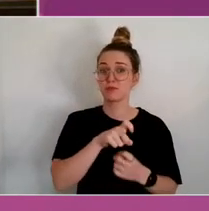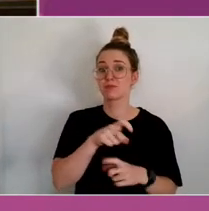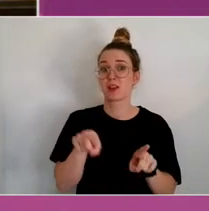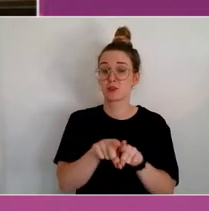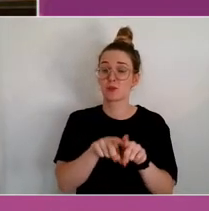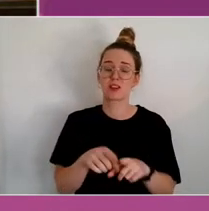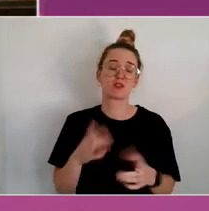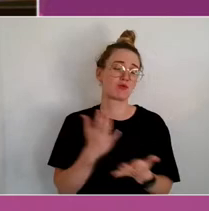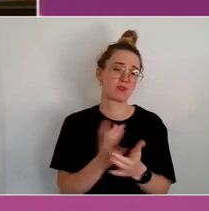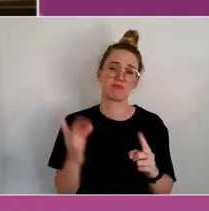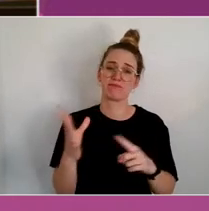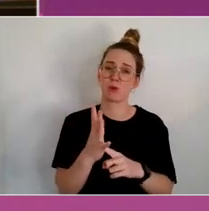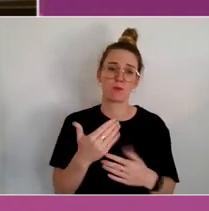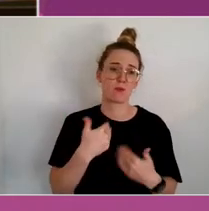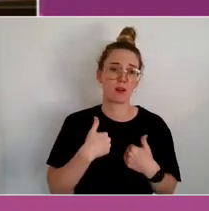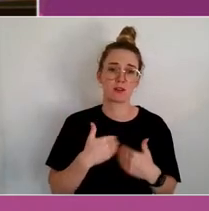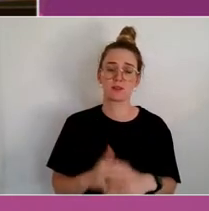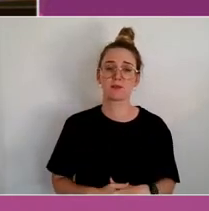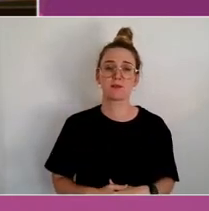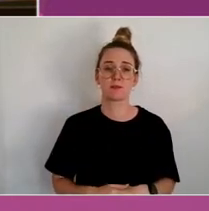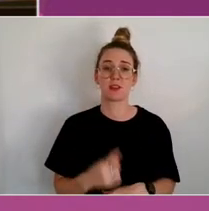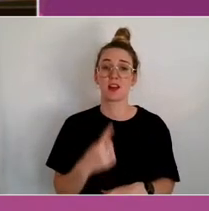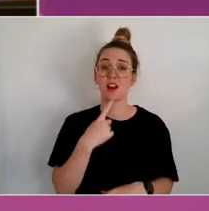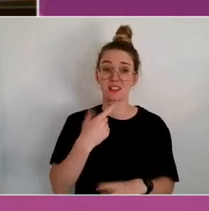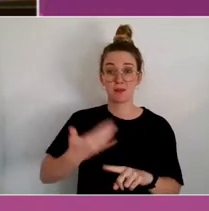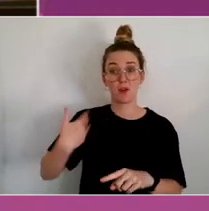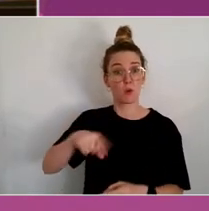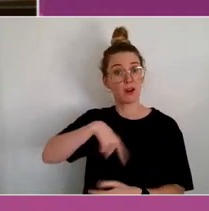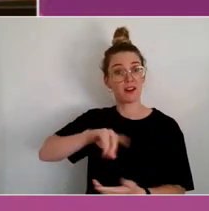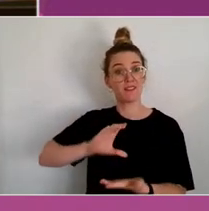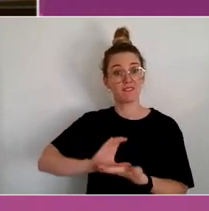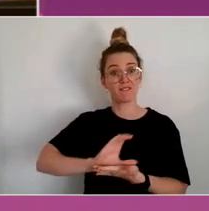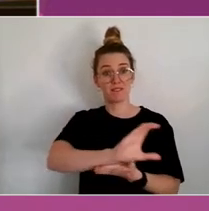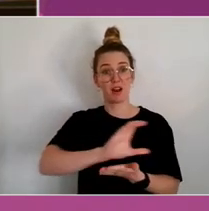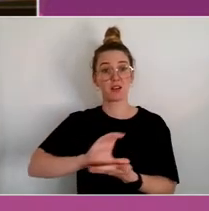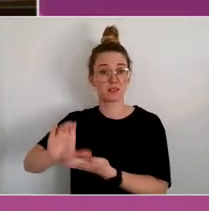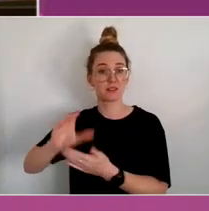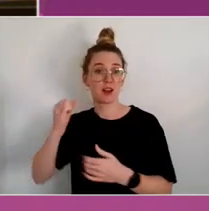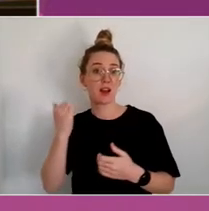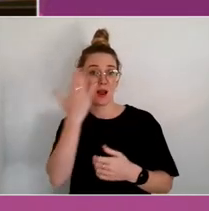And as I said before, we fund Aboriginal and Torres Strait Islander health research, and